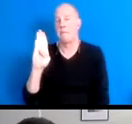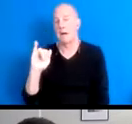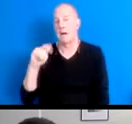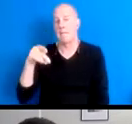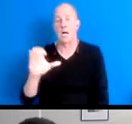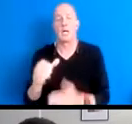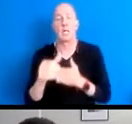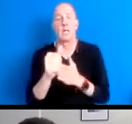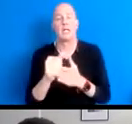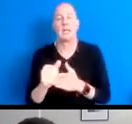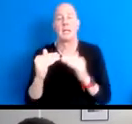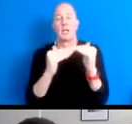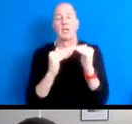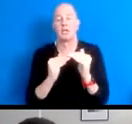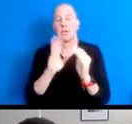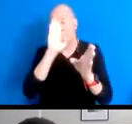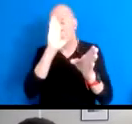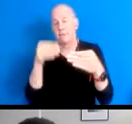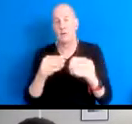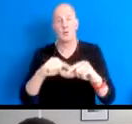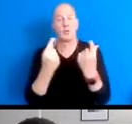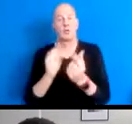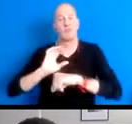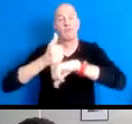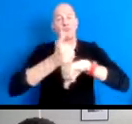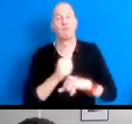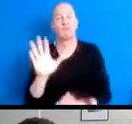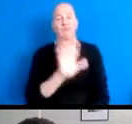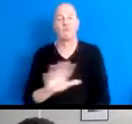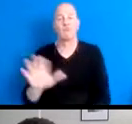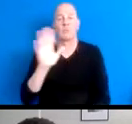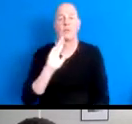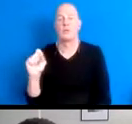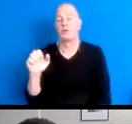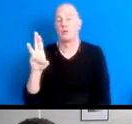groups that are forming everywhere to steward land projects with the vision to permanently